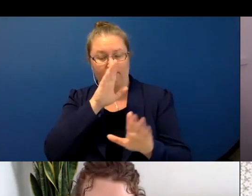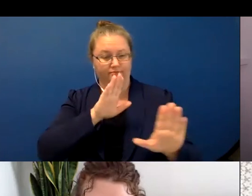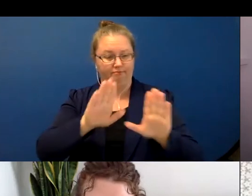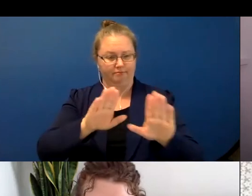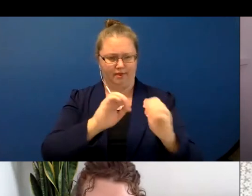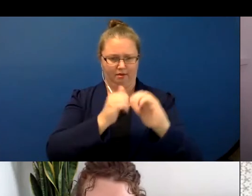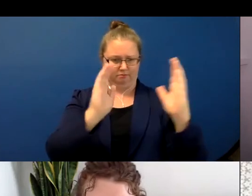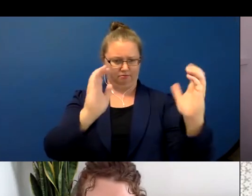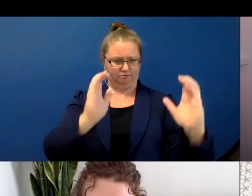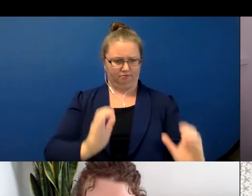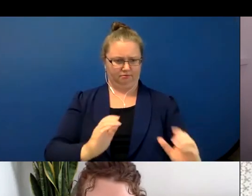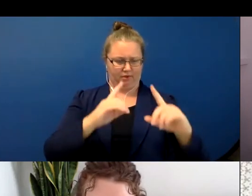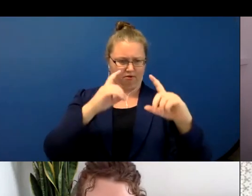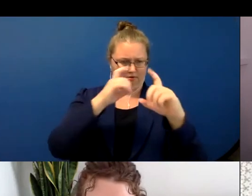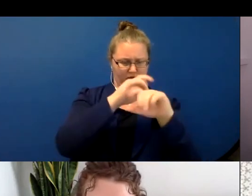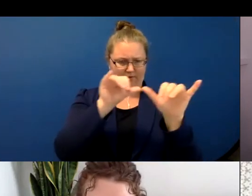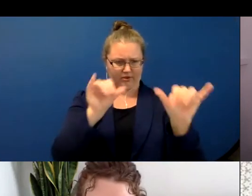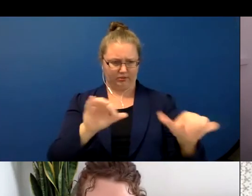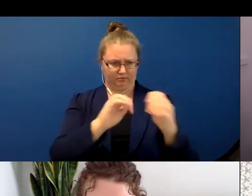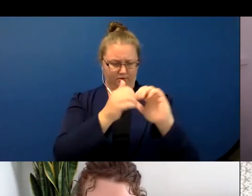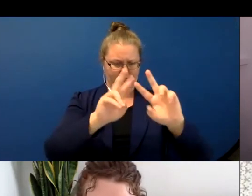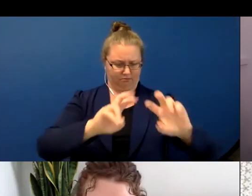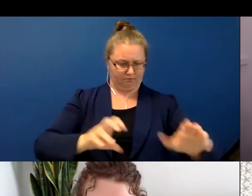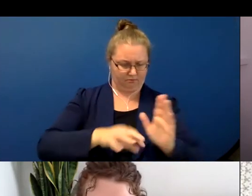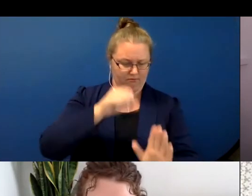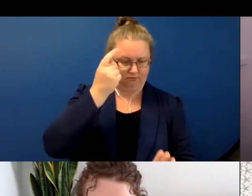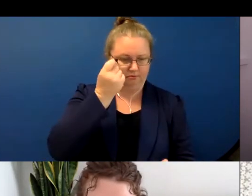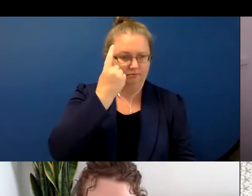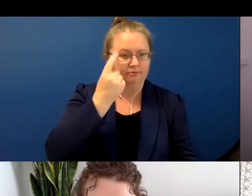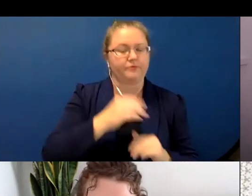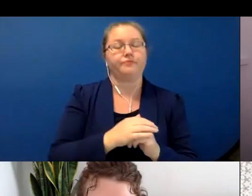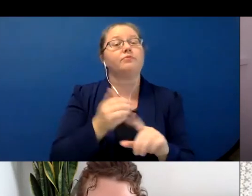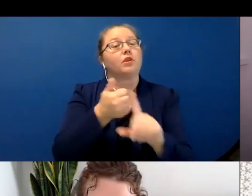of complex systems. And she also works on documenting linguistic variation and language